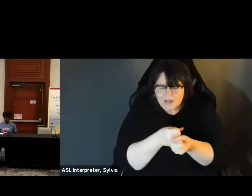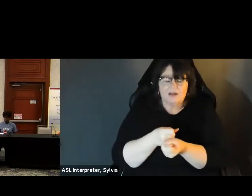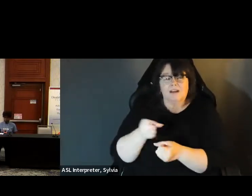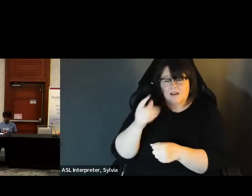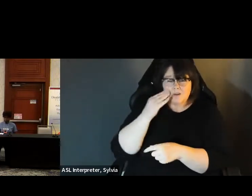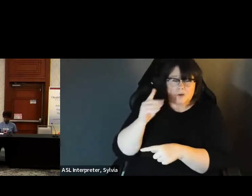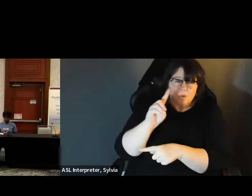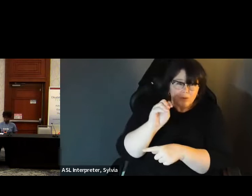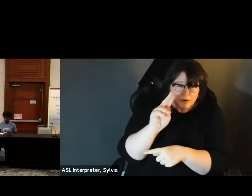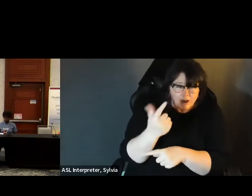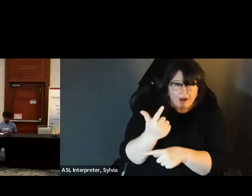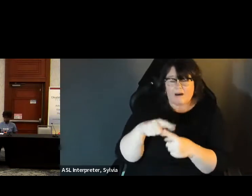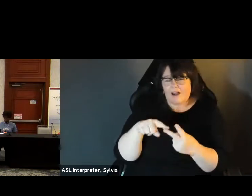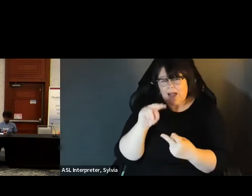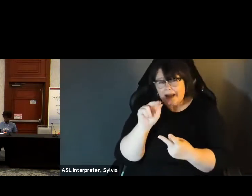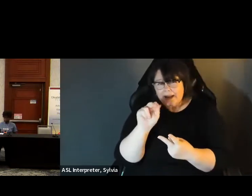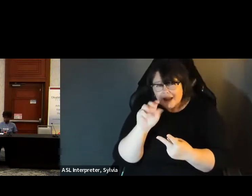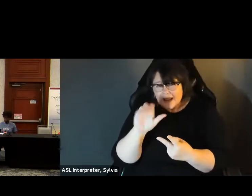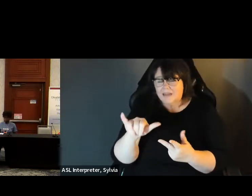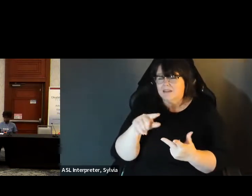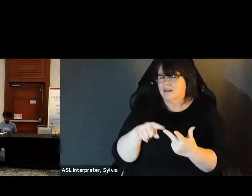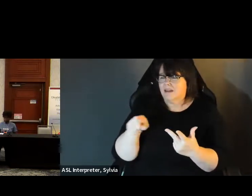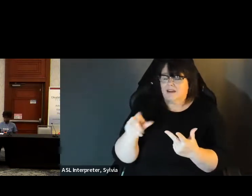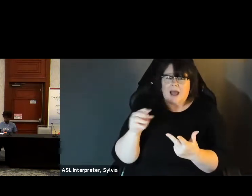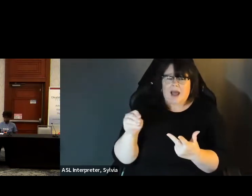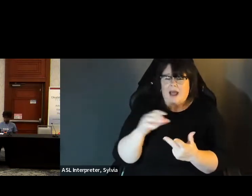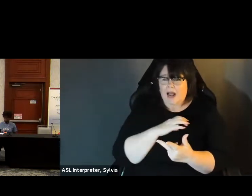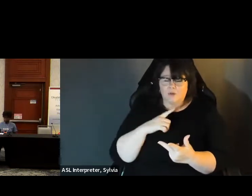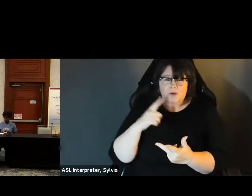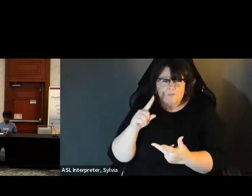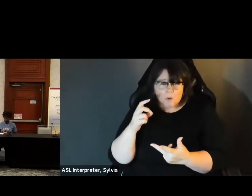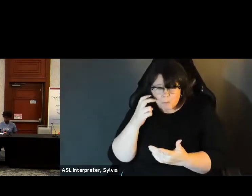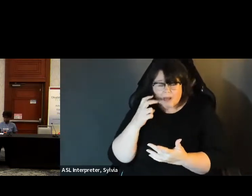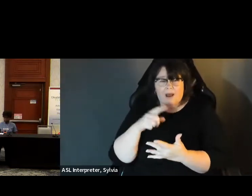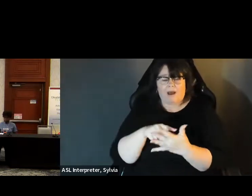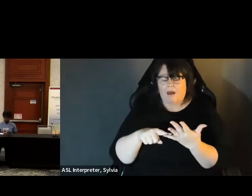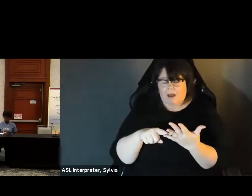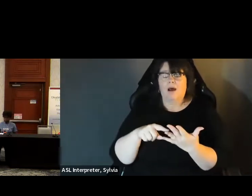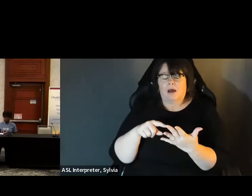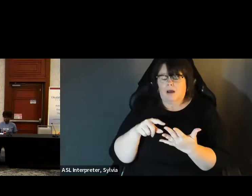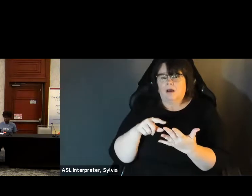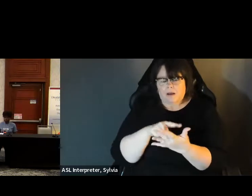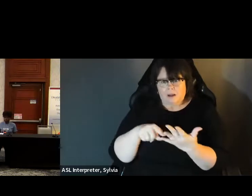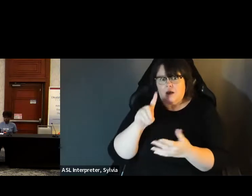because of local advocacy in the state of Florida. Doug and Nancy and all of